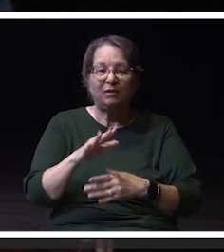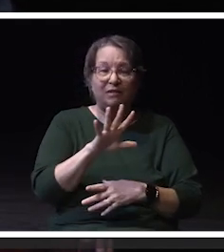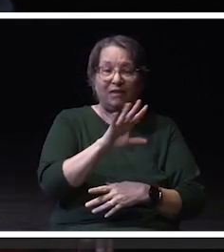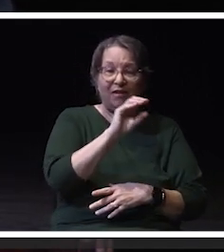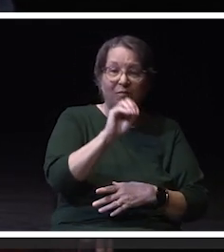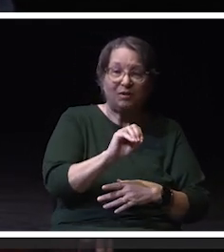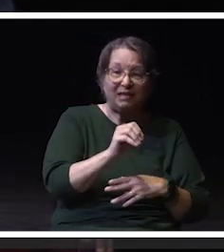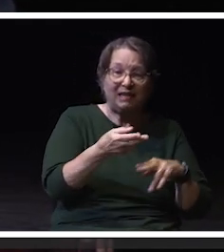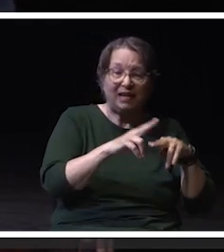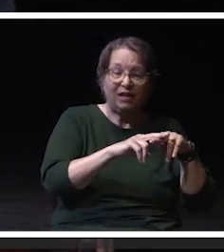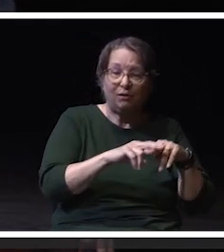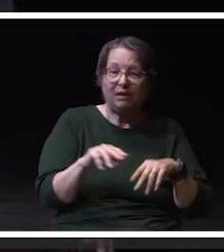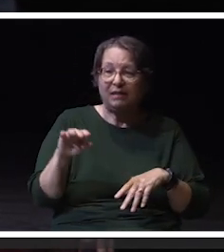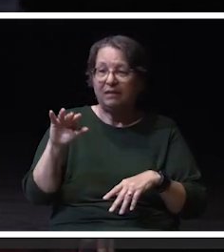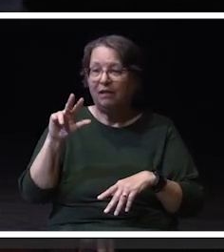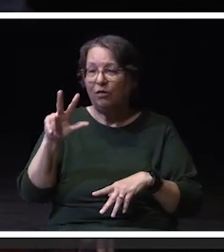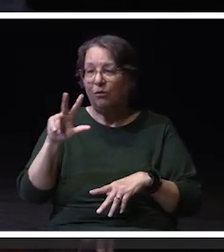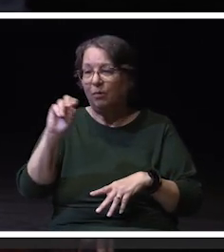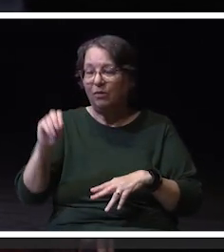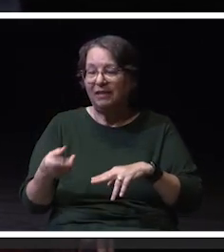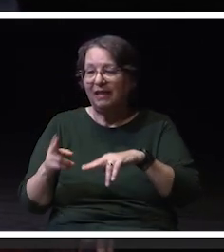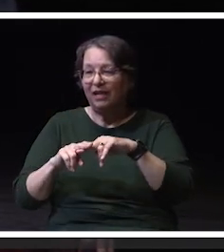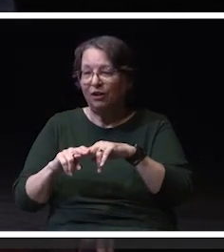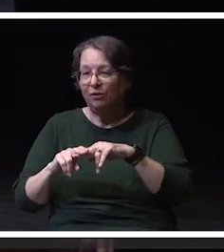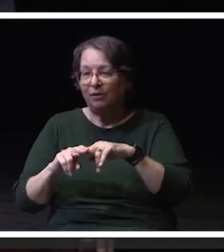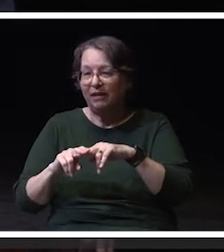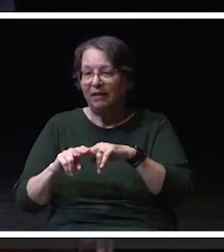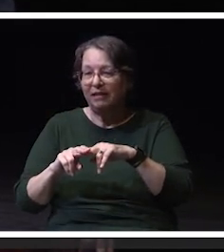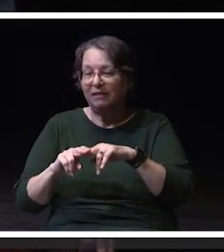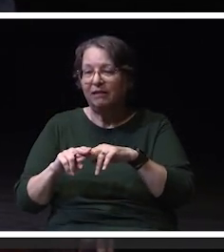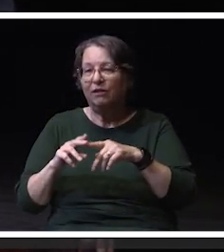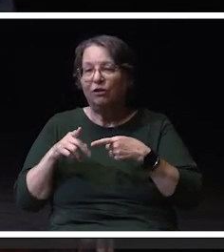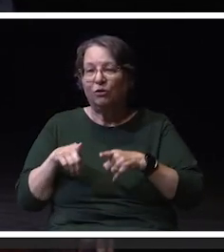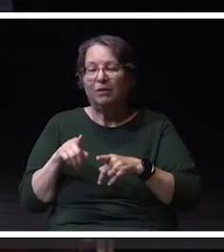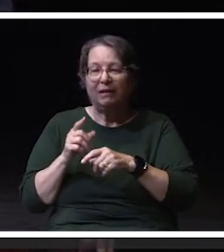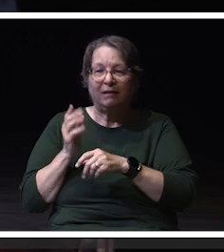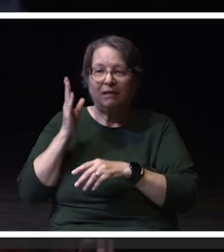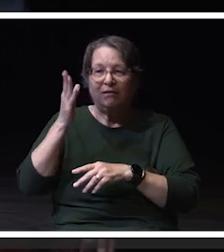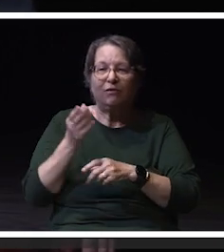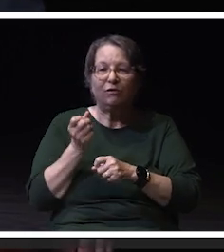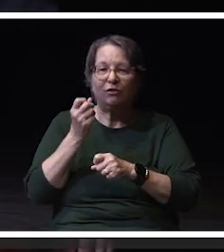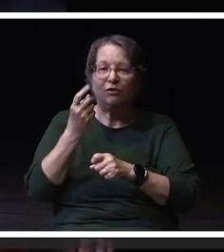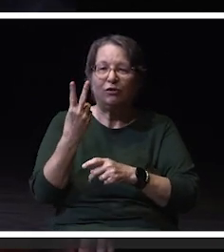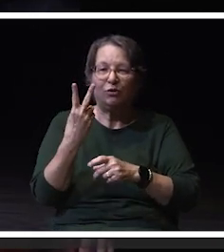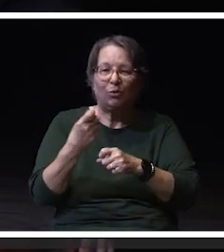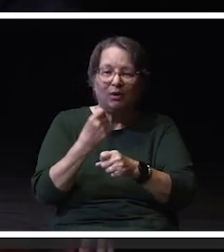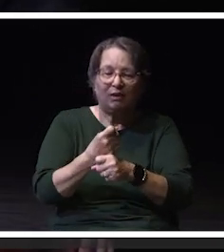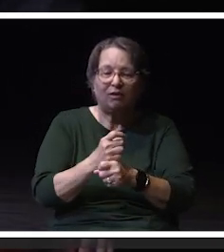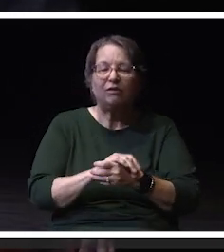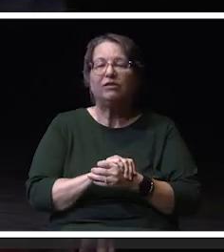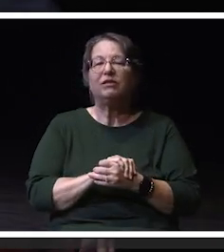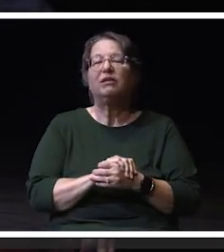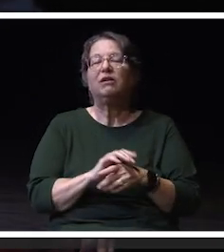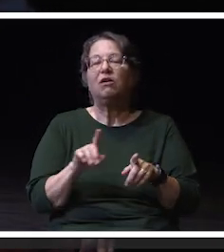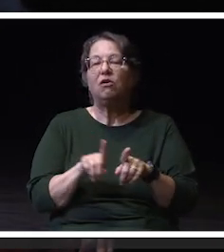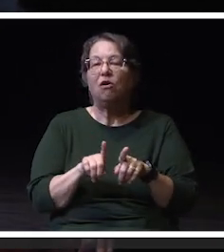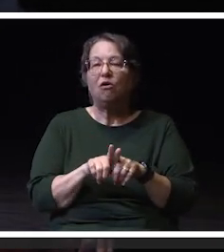increase over the next couple of years. The request also includes efforts to develop talent